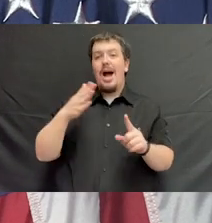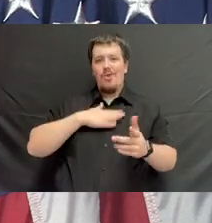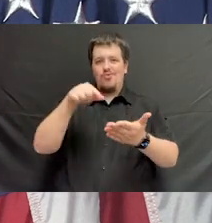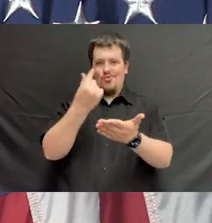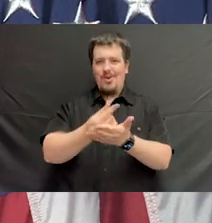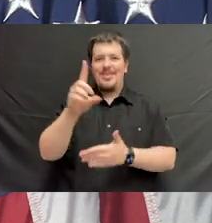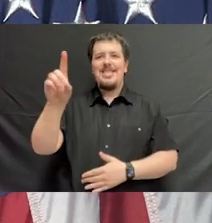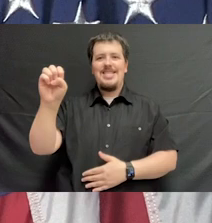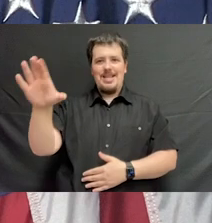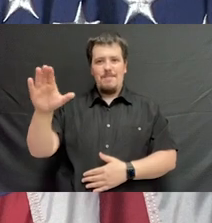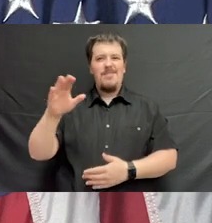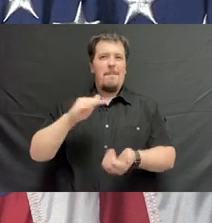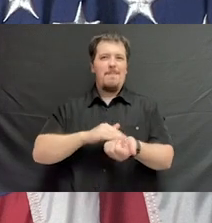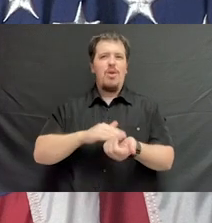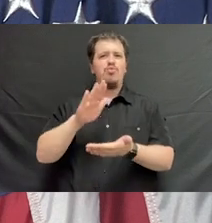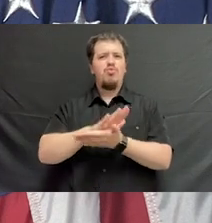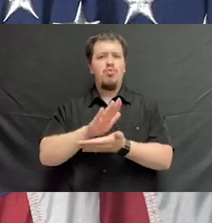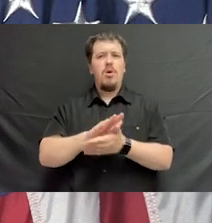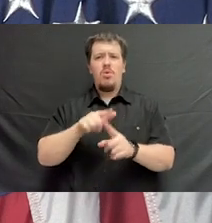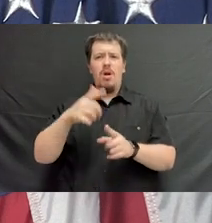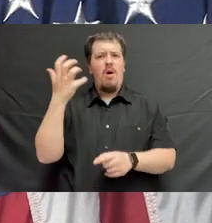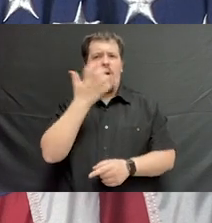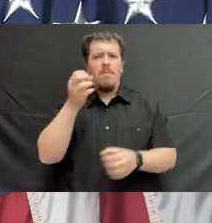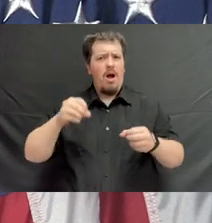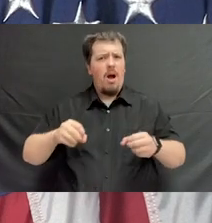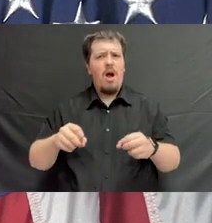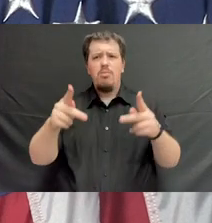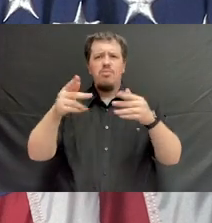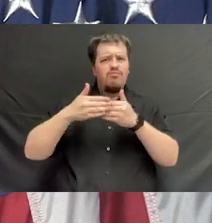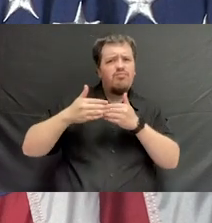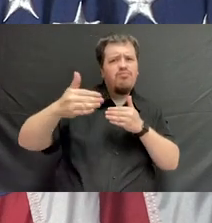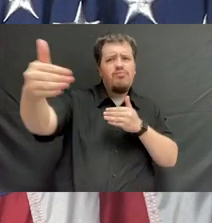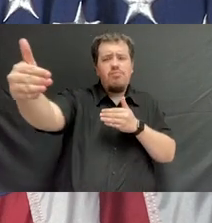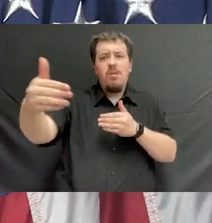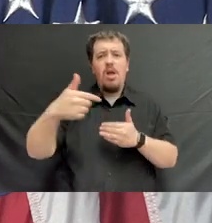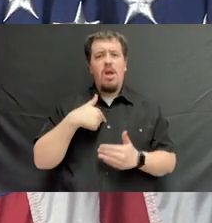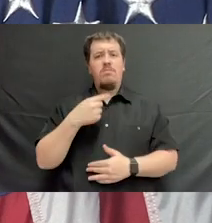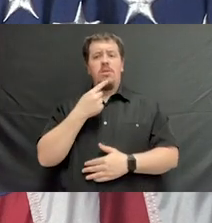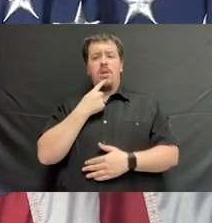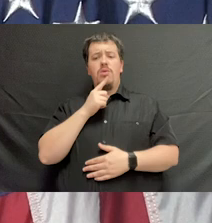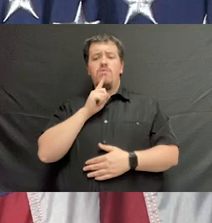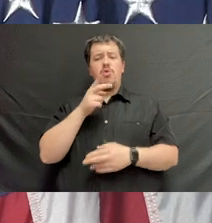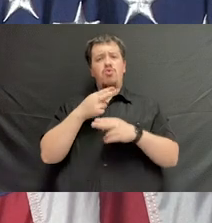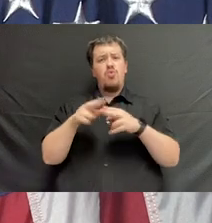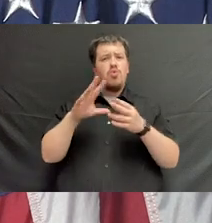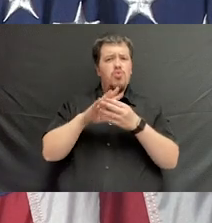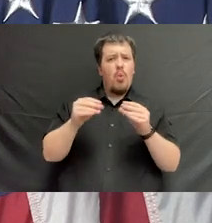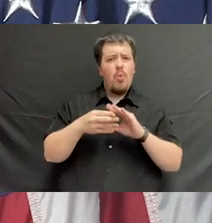December was my graduation month from medical school. I think you have incredible opportunities in front of you. And I want to just mention a quick story or two.